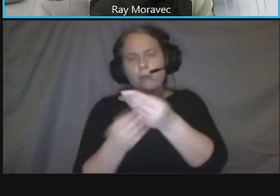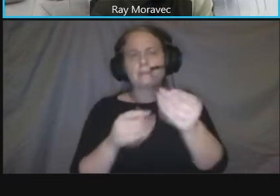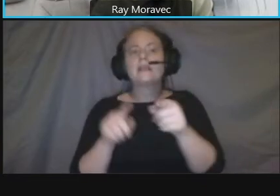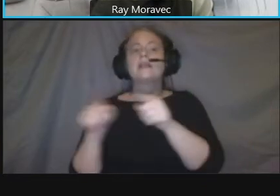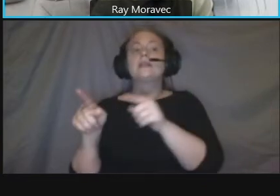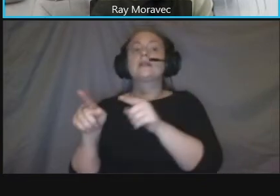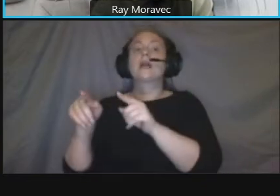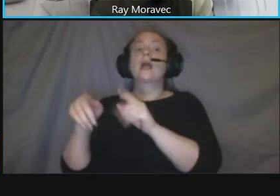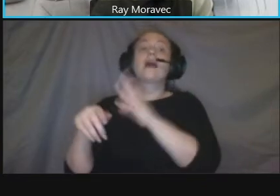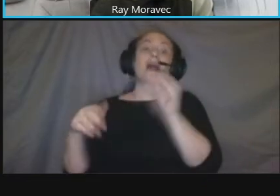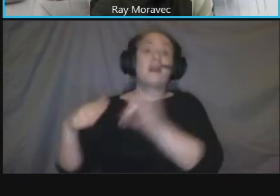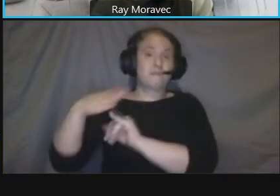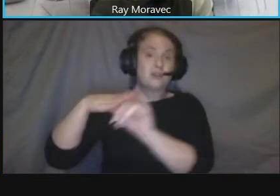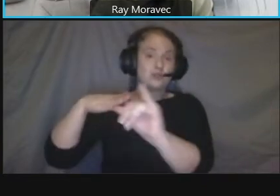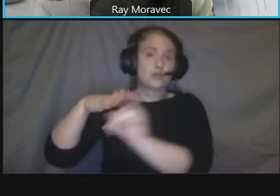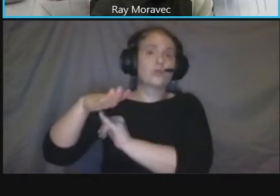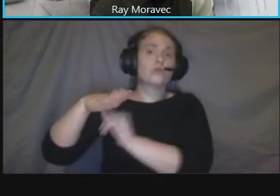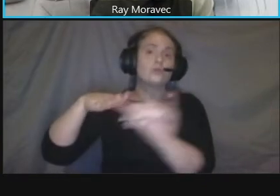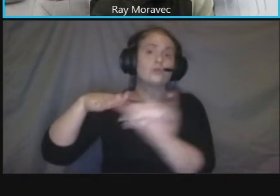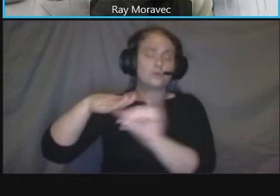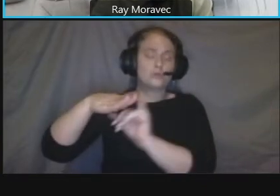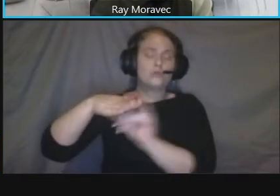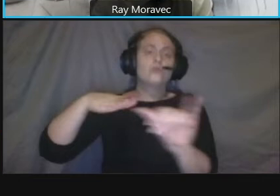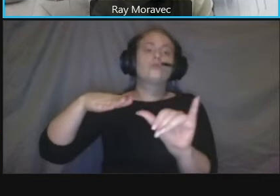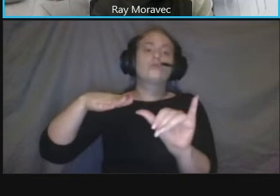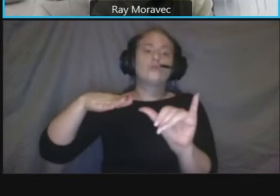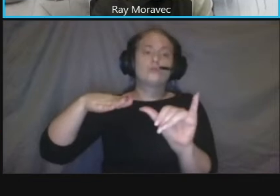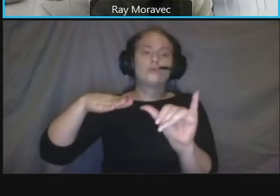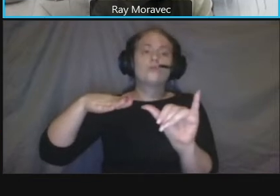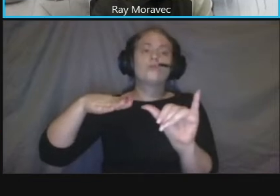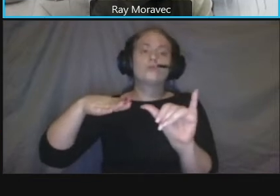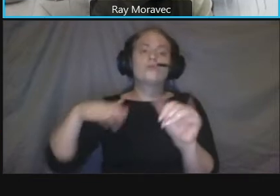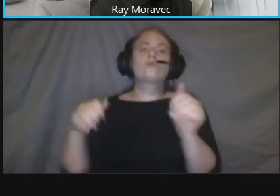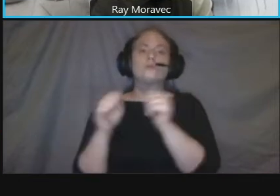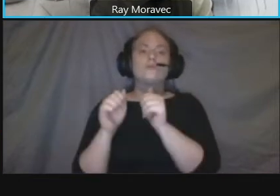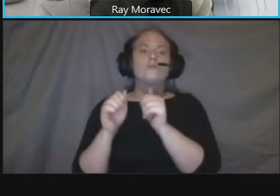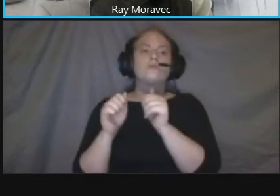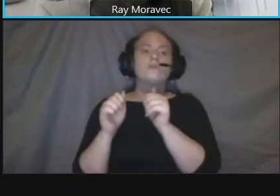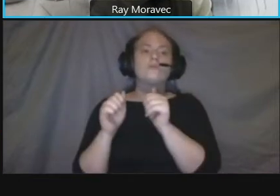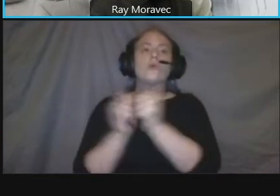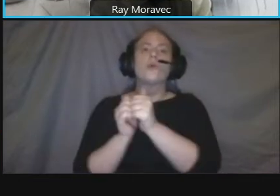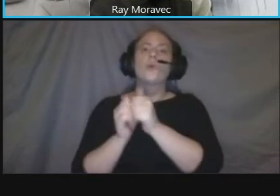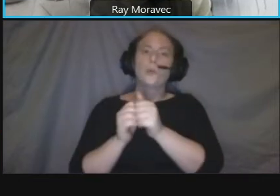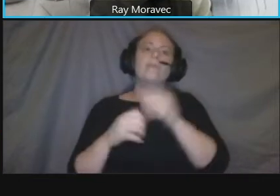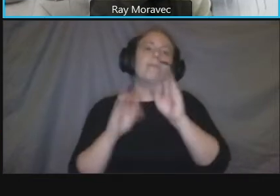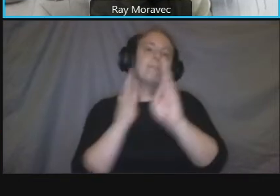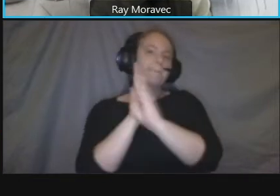area as well as continued locations for the metro bus stops and of course capital bike